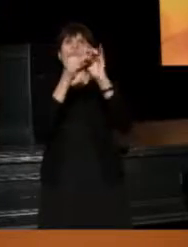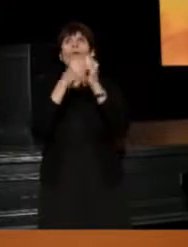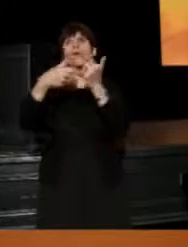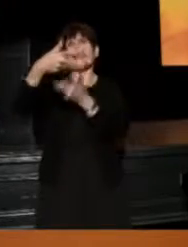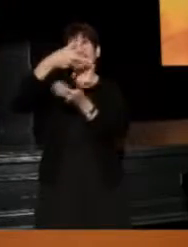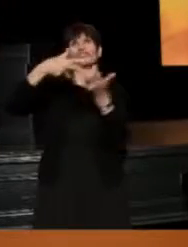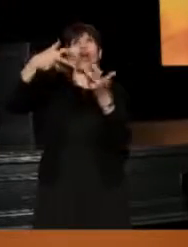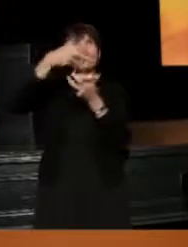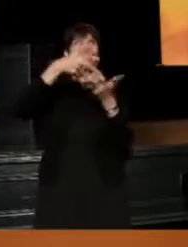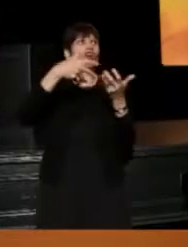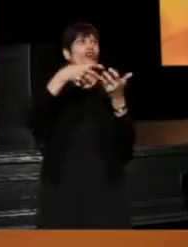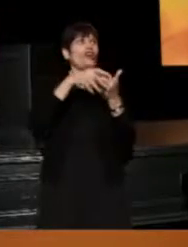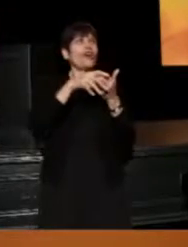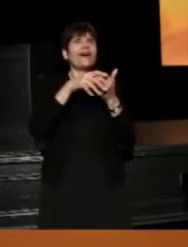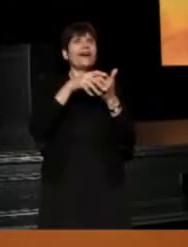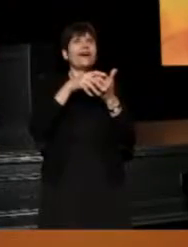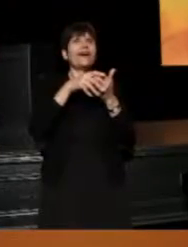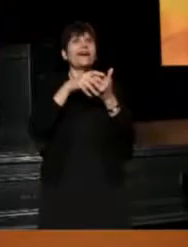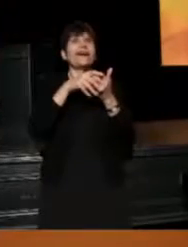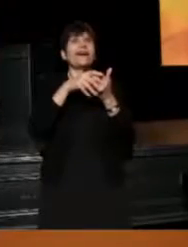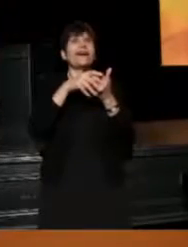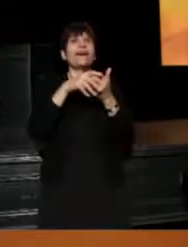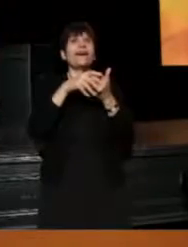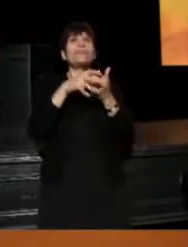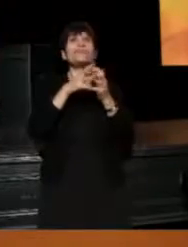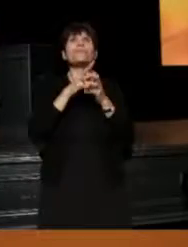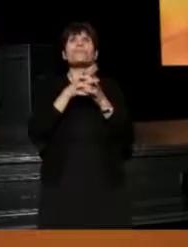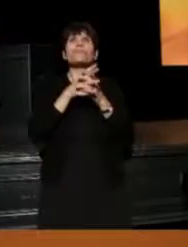and although you won't be there,